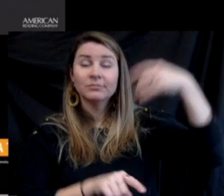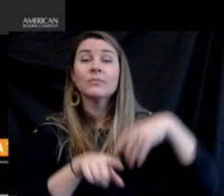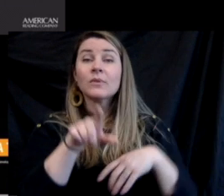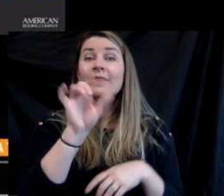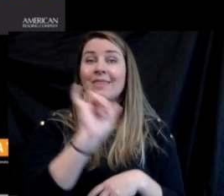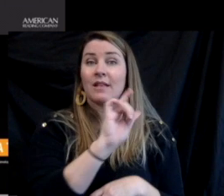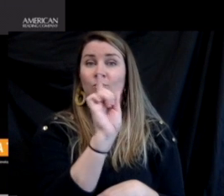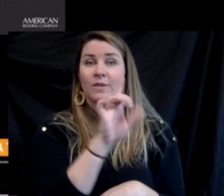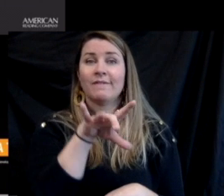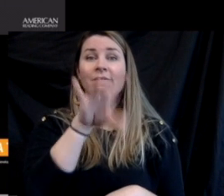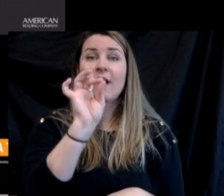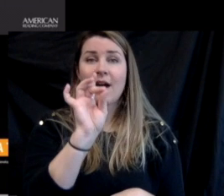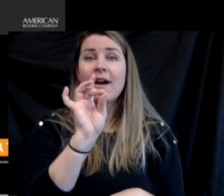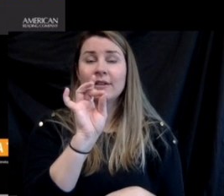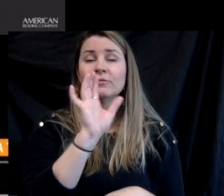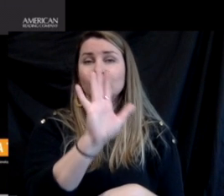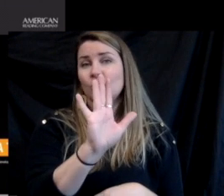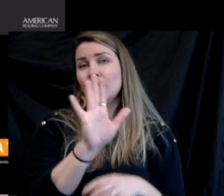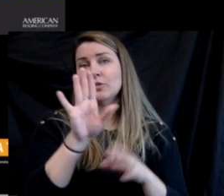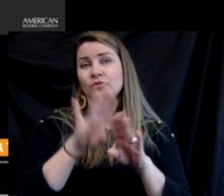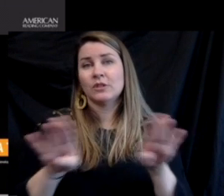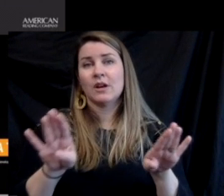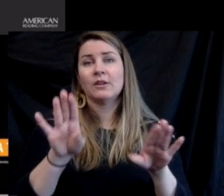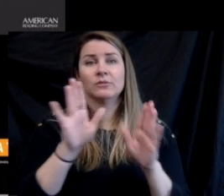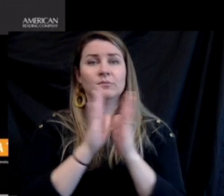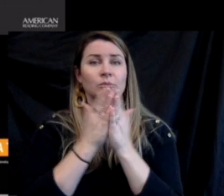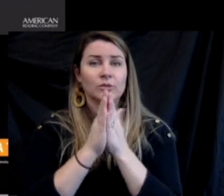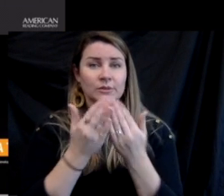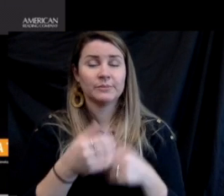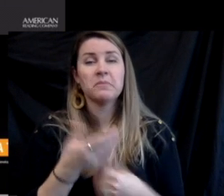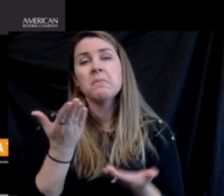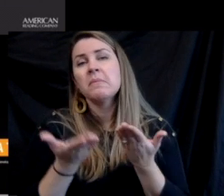that is where your student will find the ebooks. So let's say for example